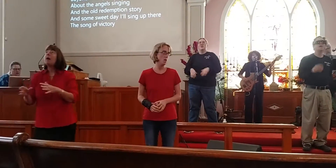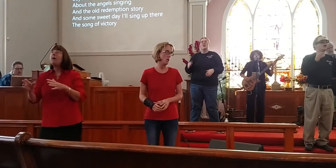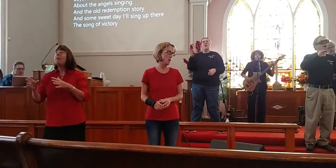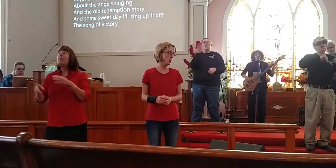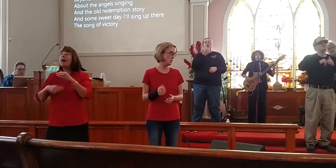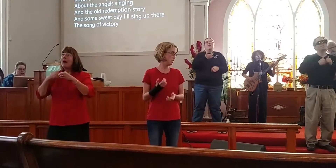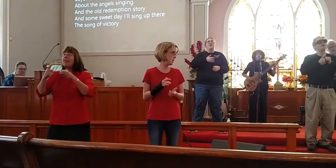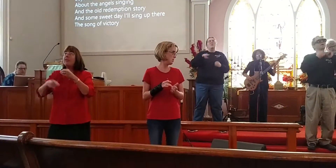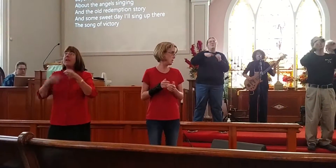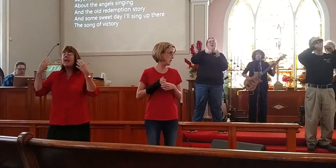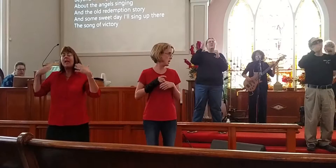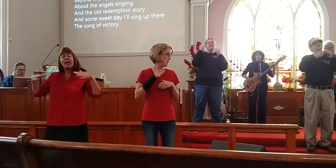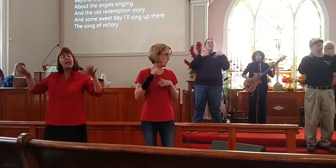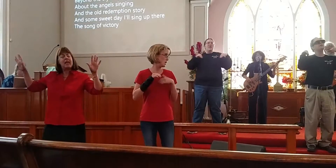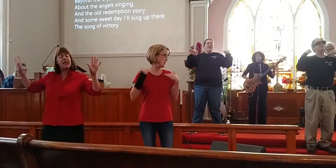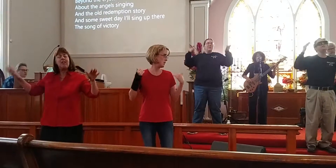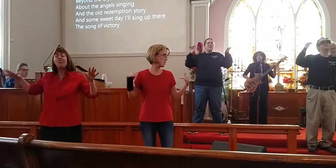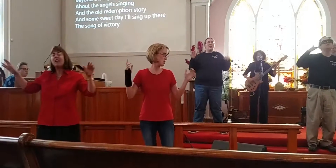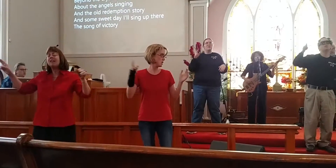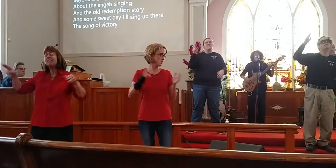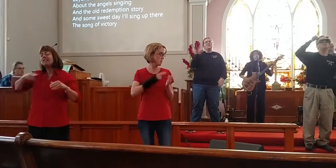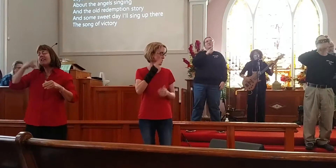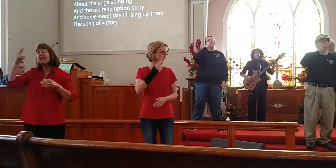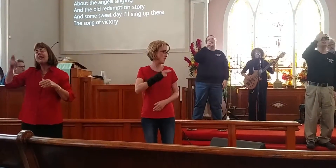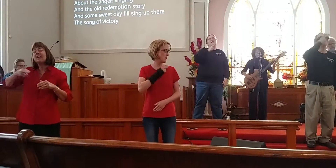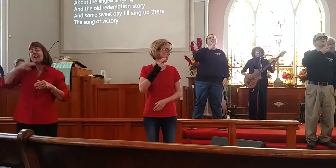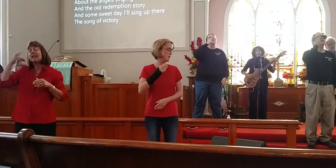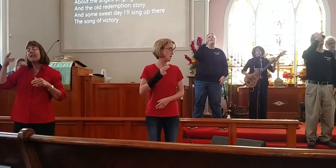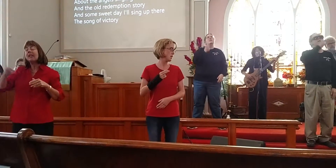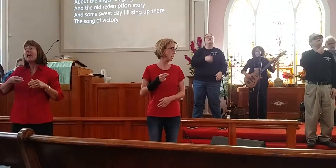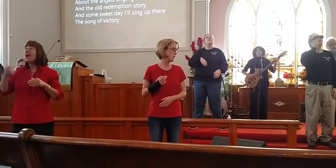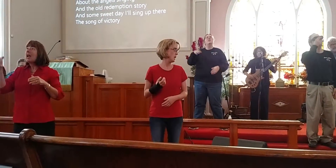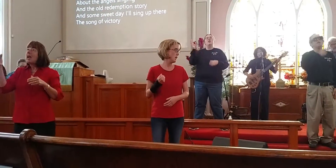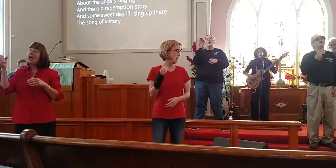About the angels singing